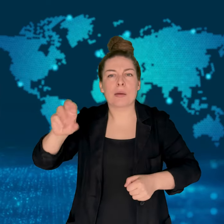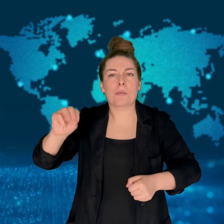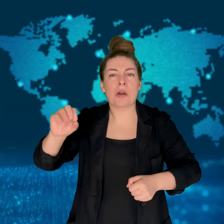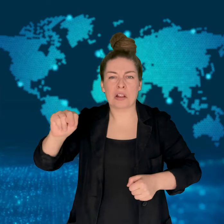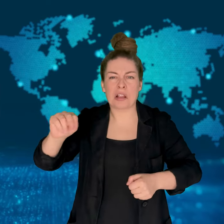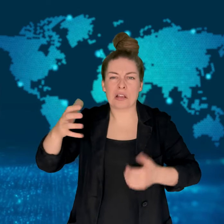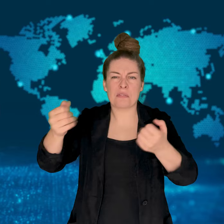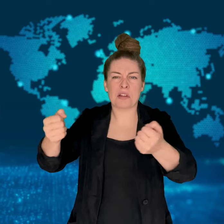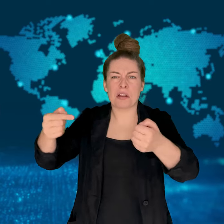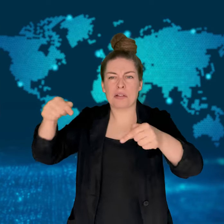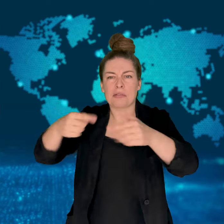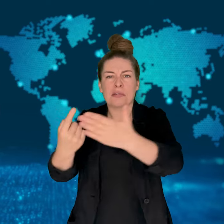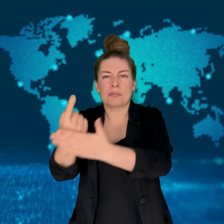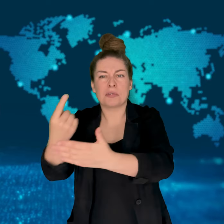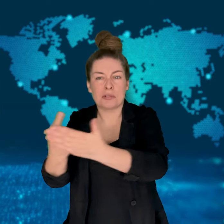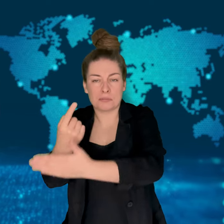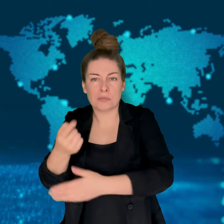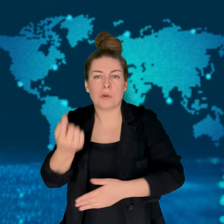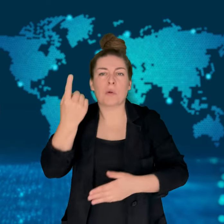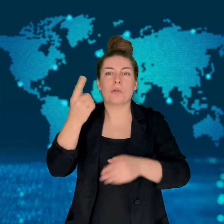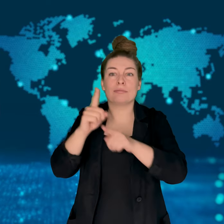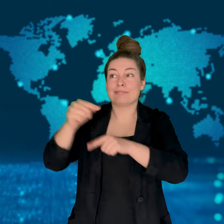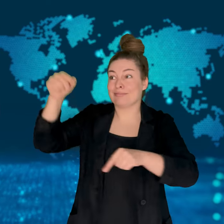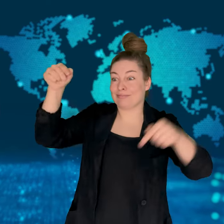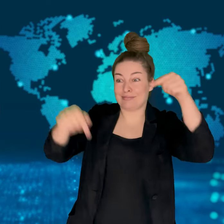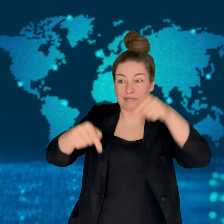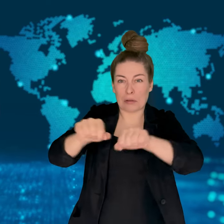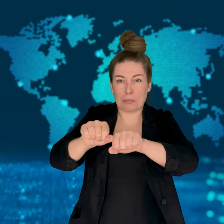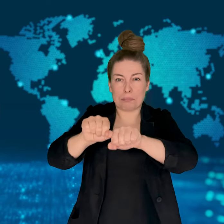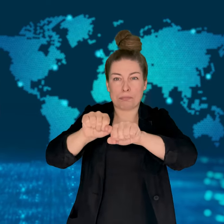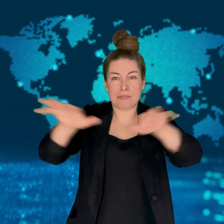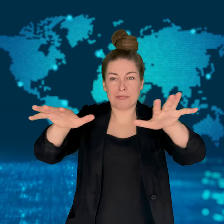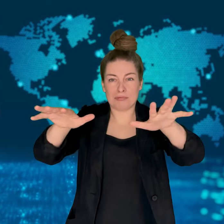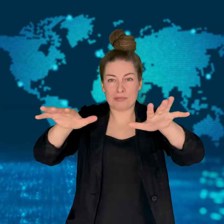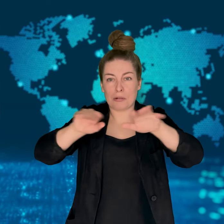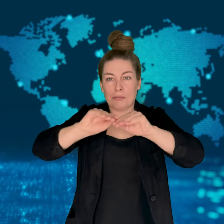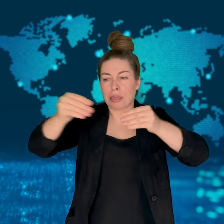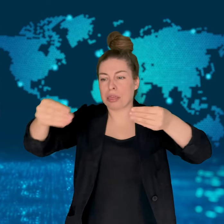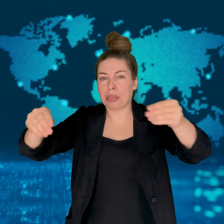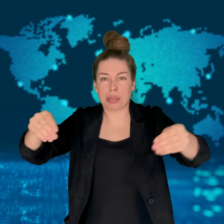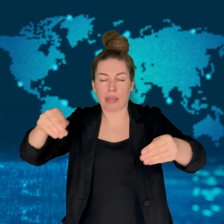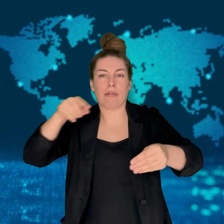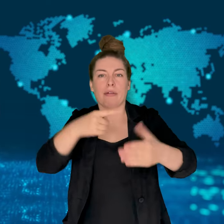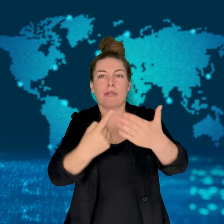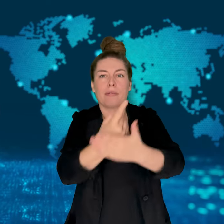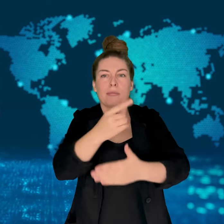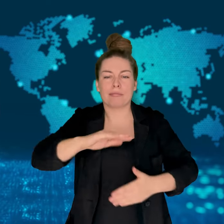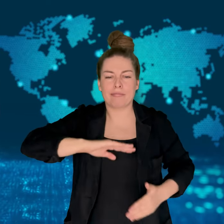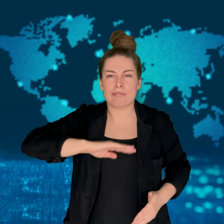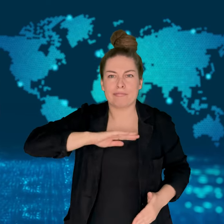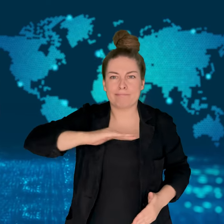in the Hermon region.